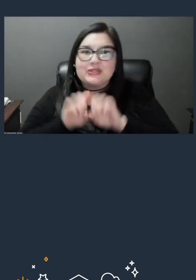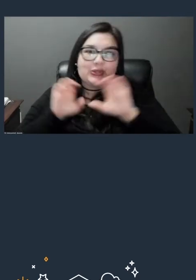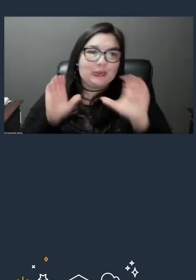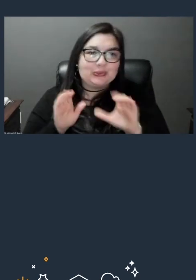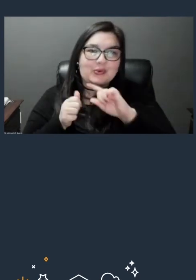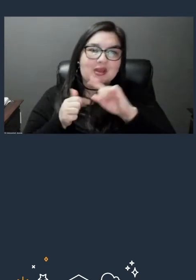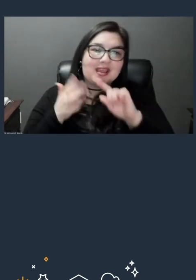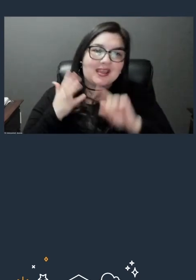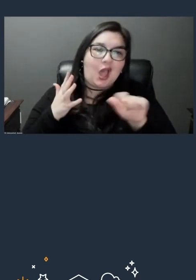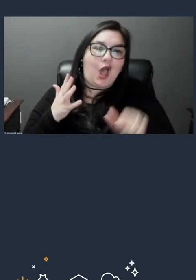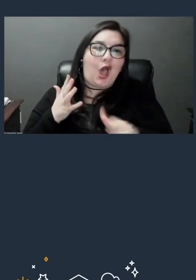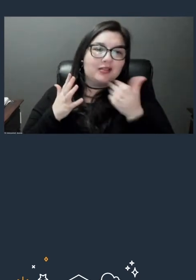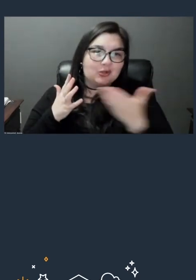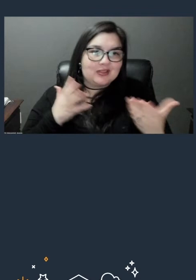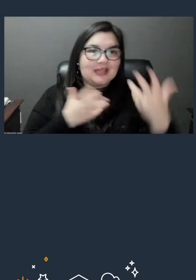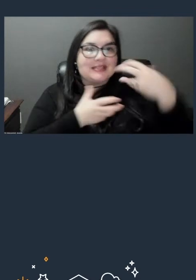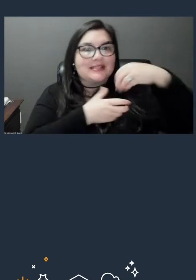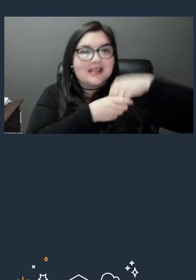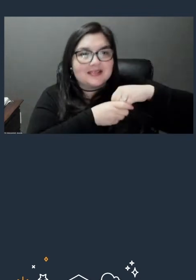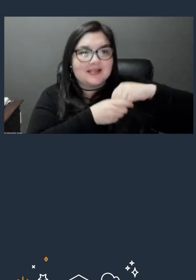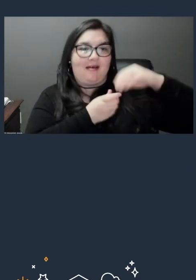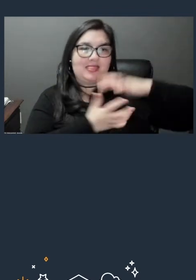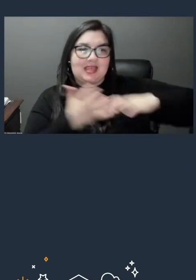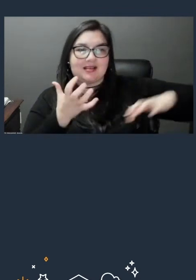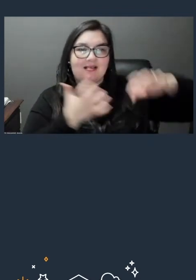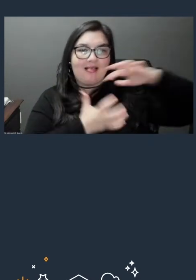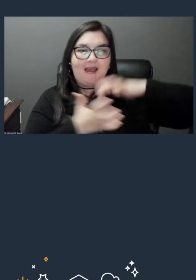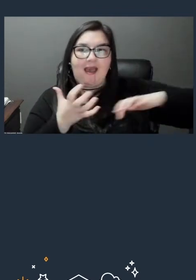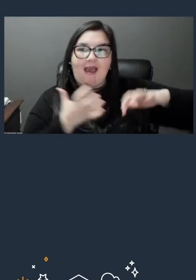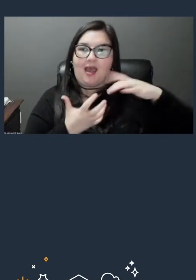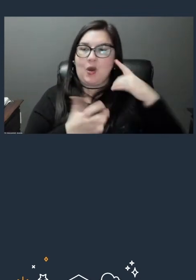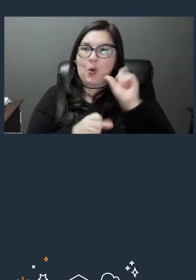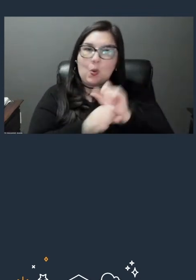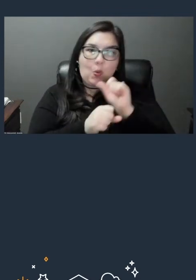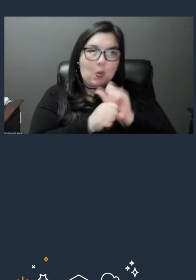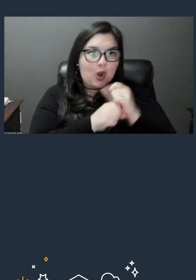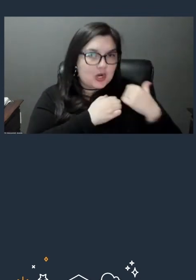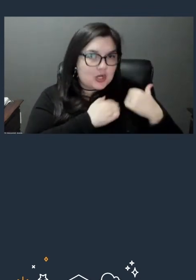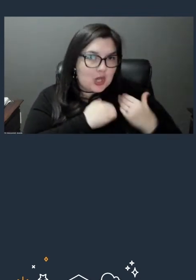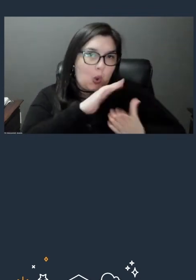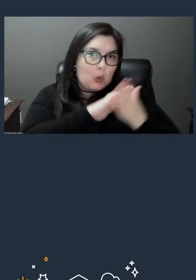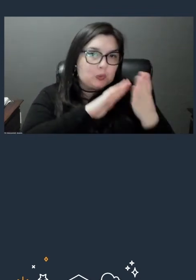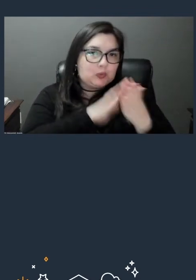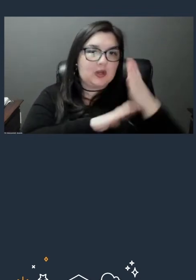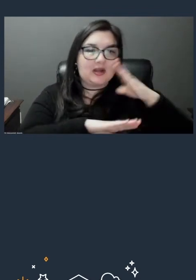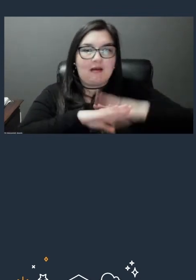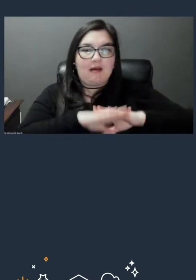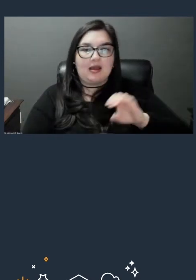You know, they wanna have workloads running on EC2 or one of our other compute options.